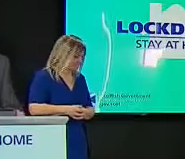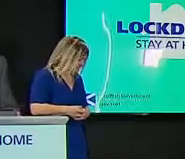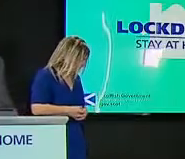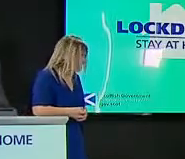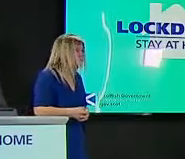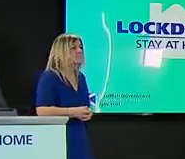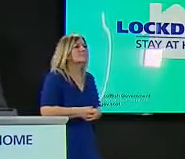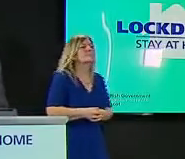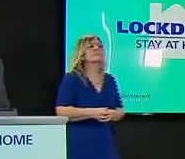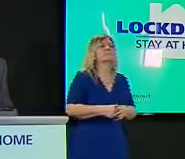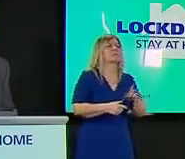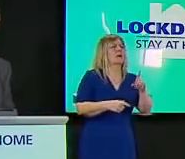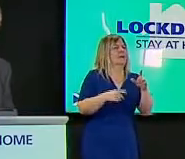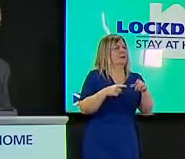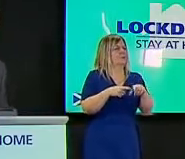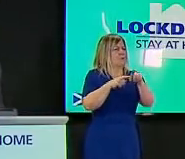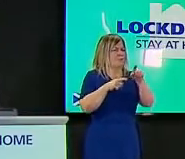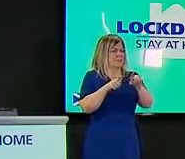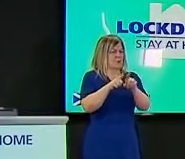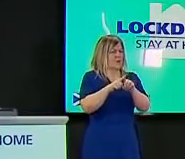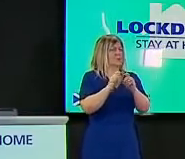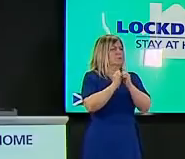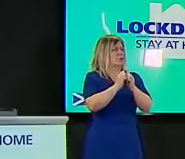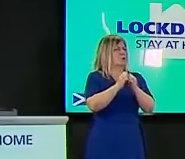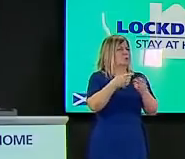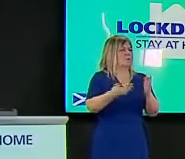it's also i think just worth saying before we move on that of course